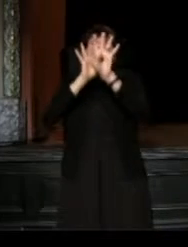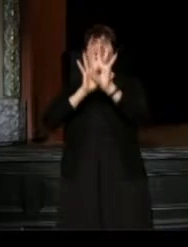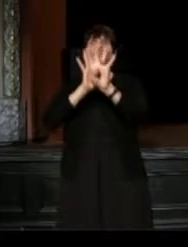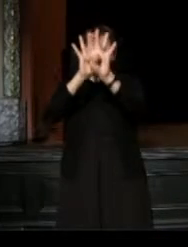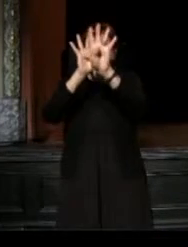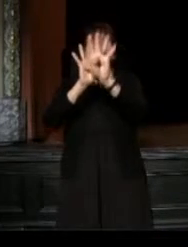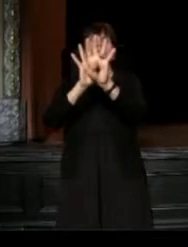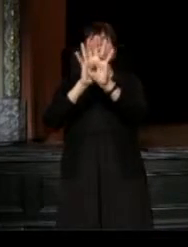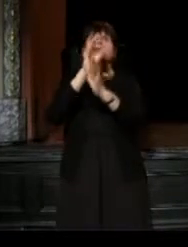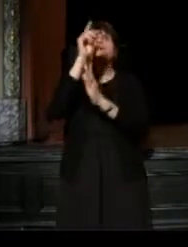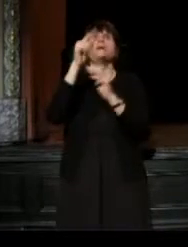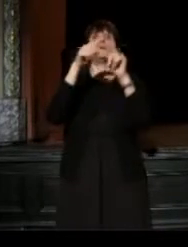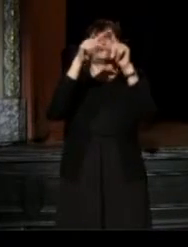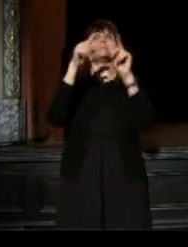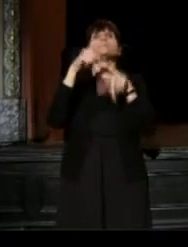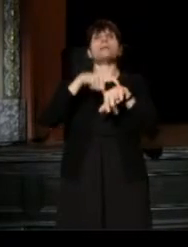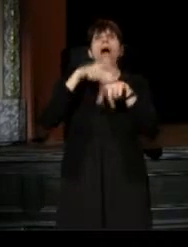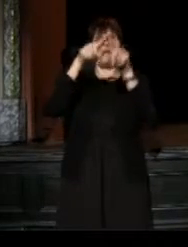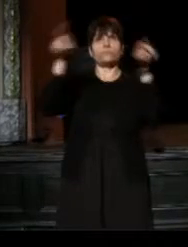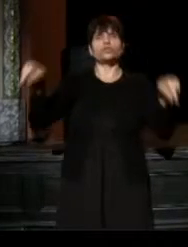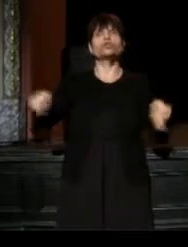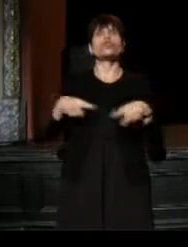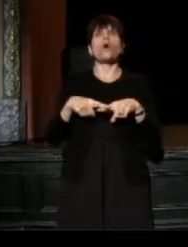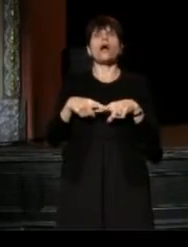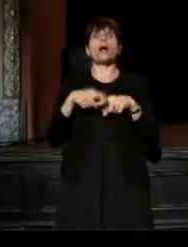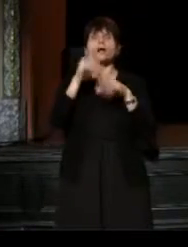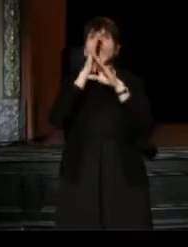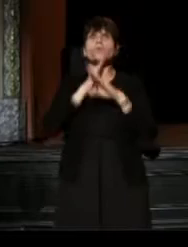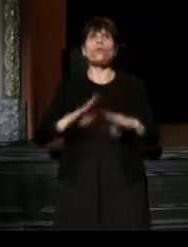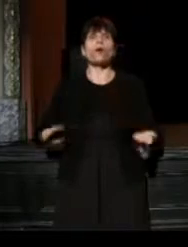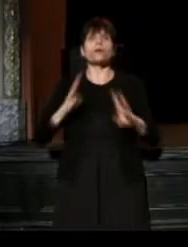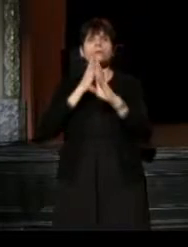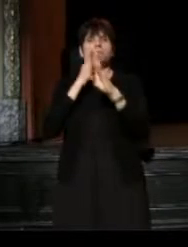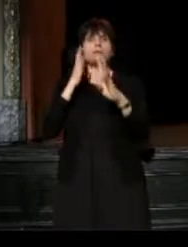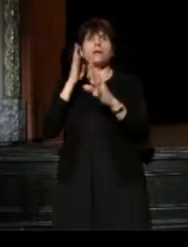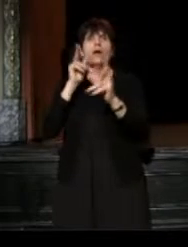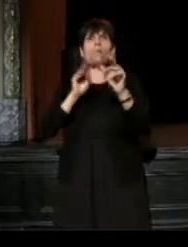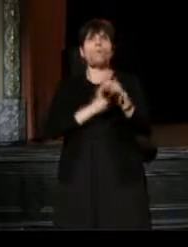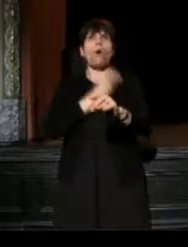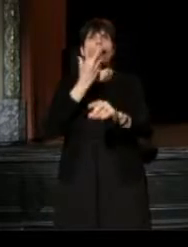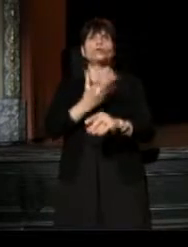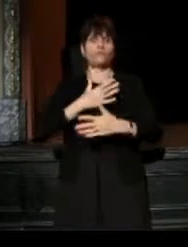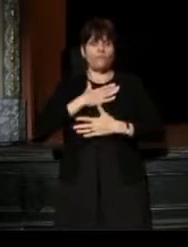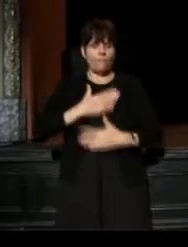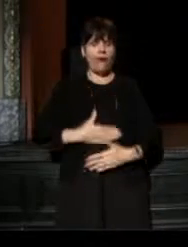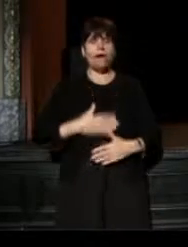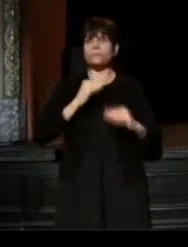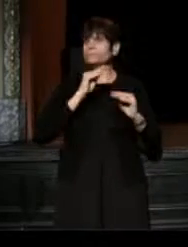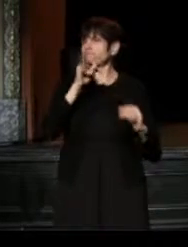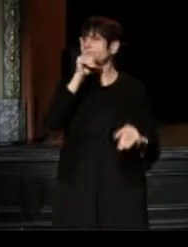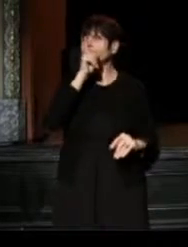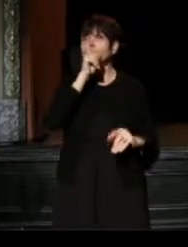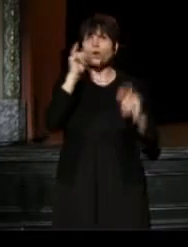we formed a line, this is all in silence, where we are using the poetry of the body and this piece, we have our hoodies on,